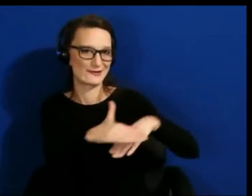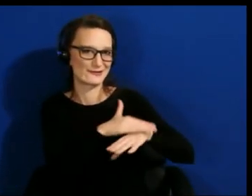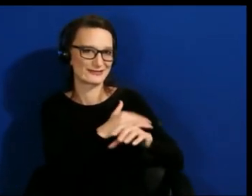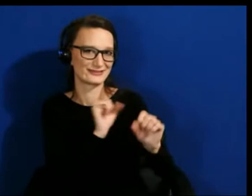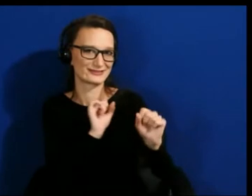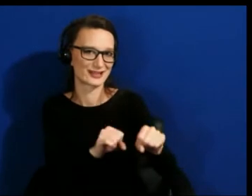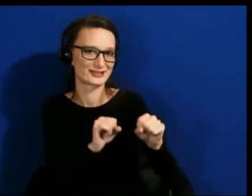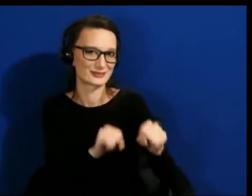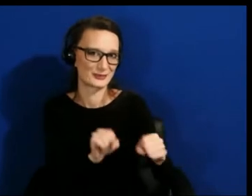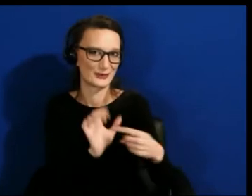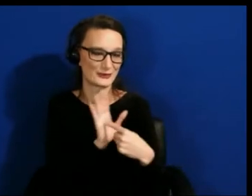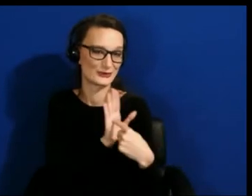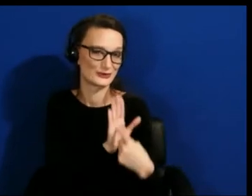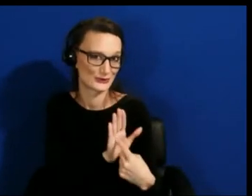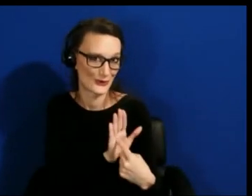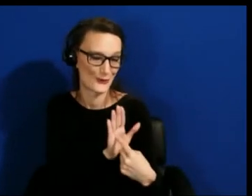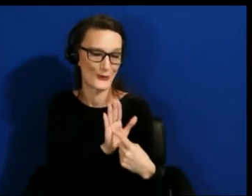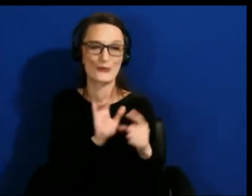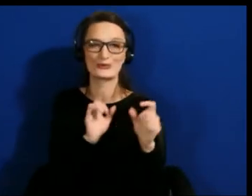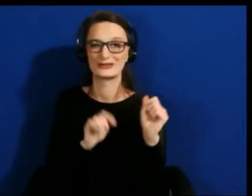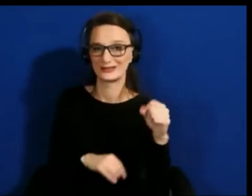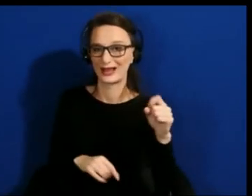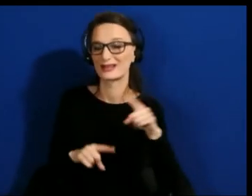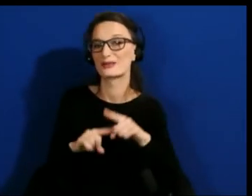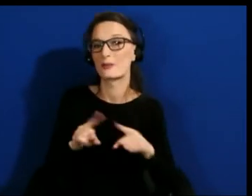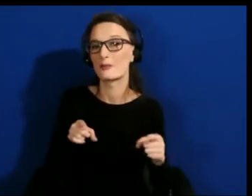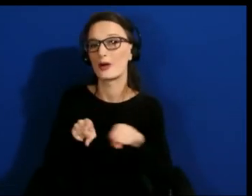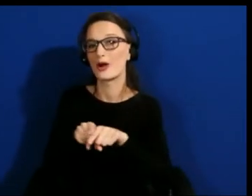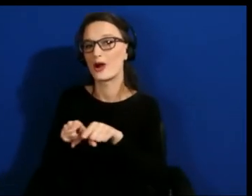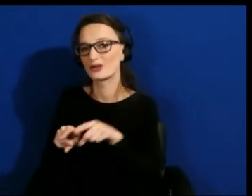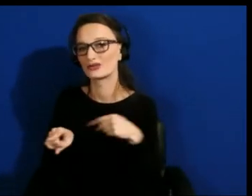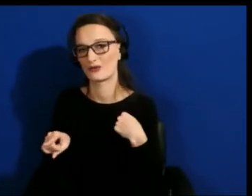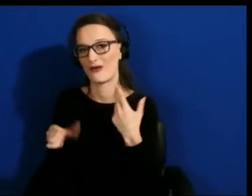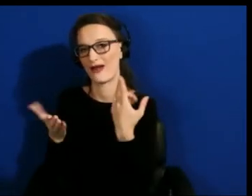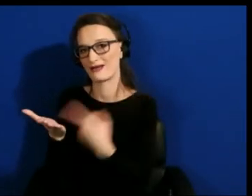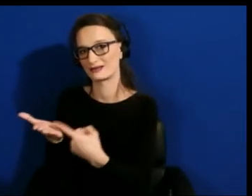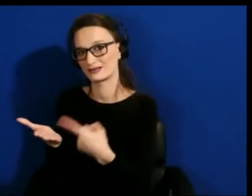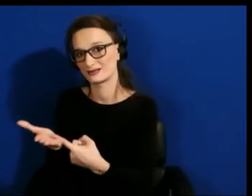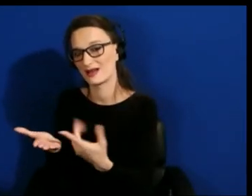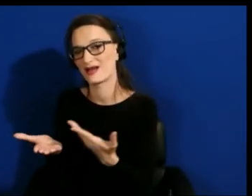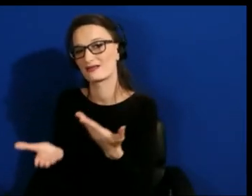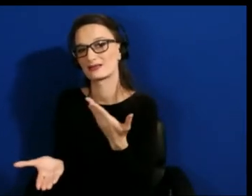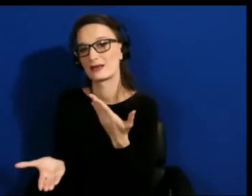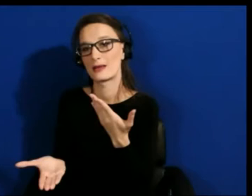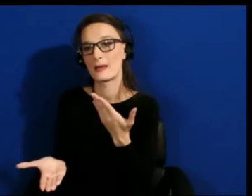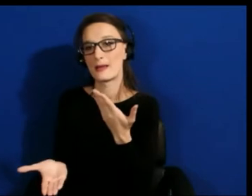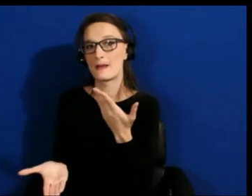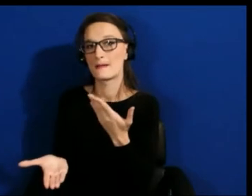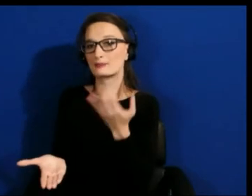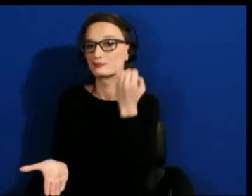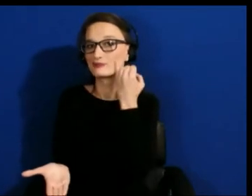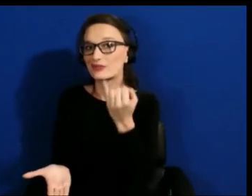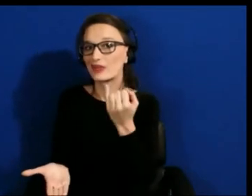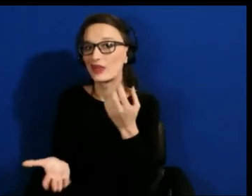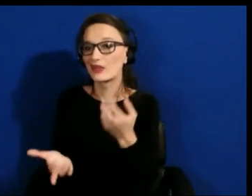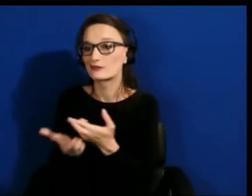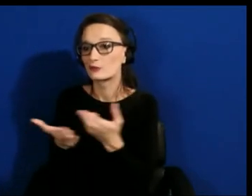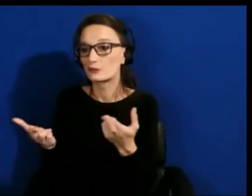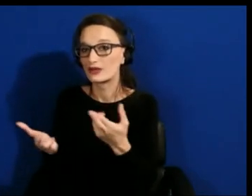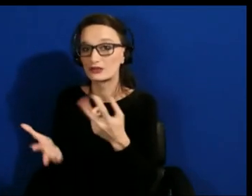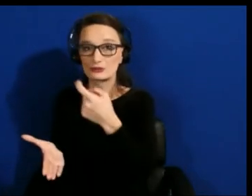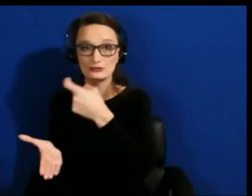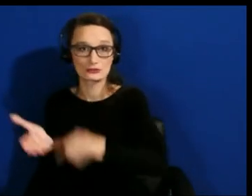But also I discuss whether things are -- cost money or if they're free because I think that's important